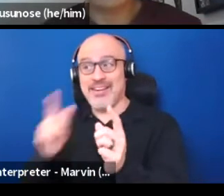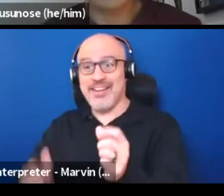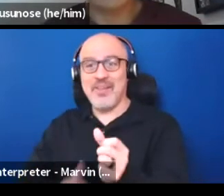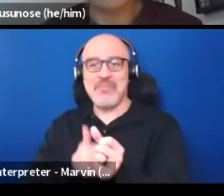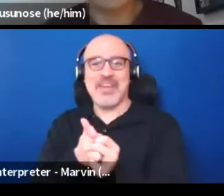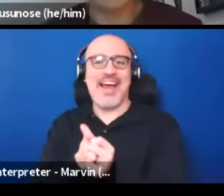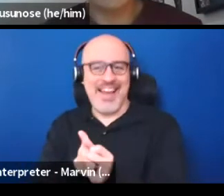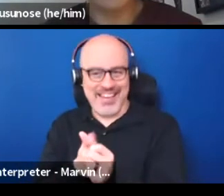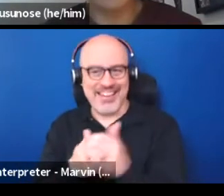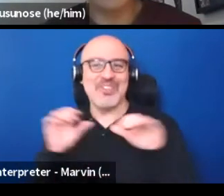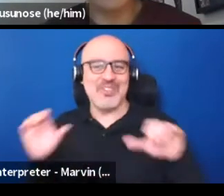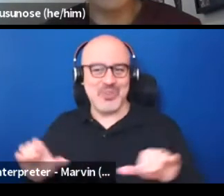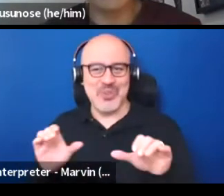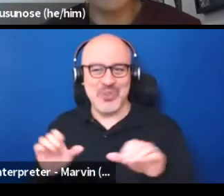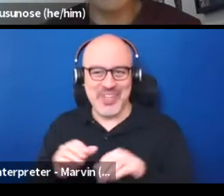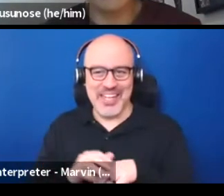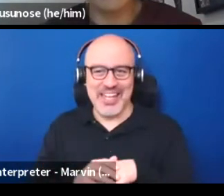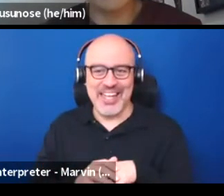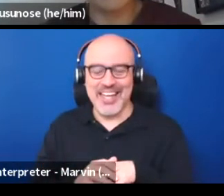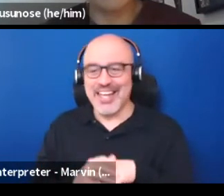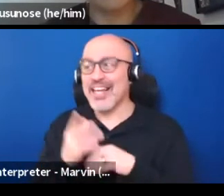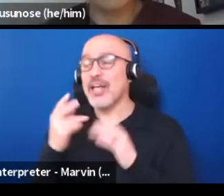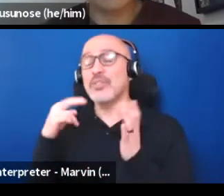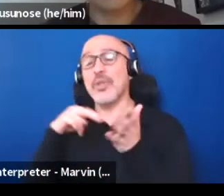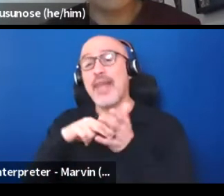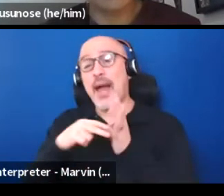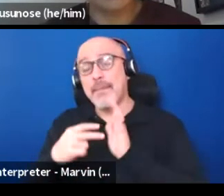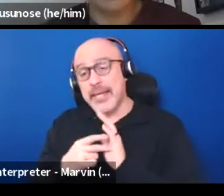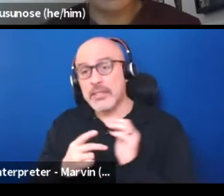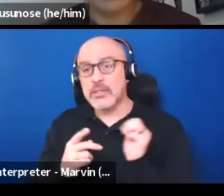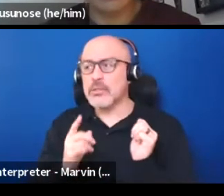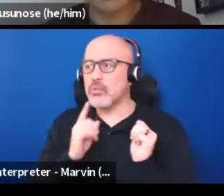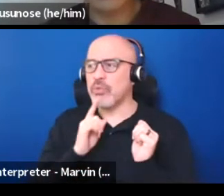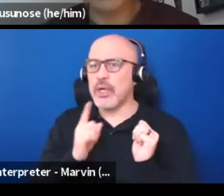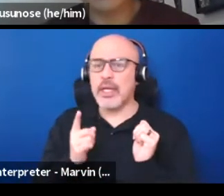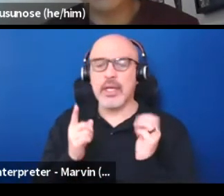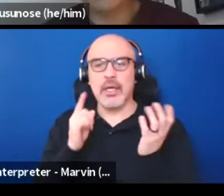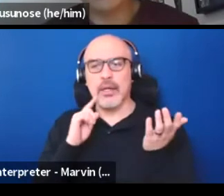And so therefore really the curation of story,